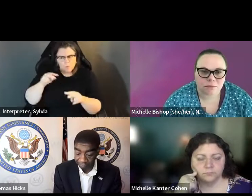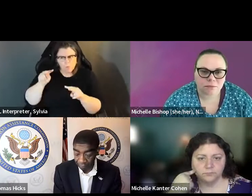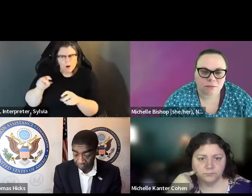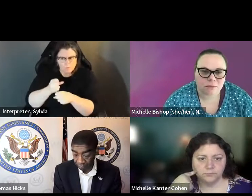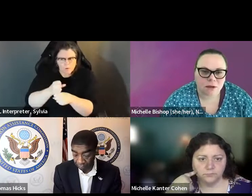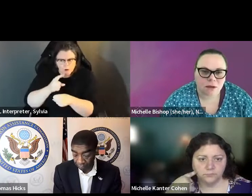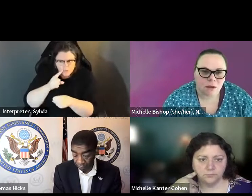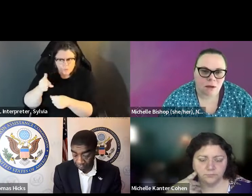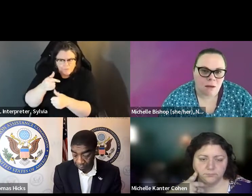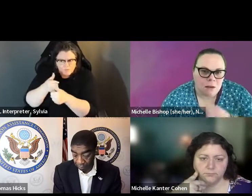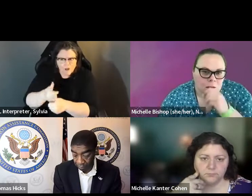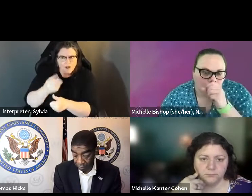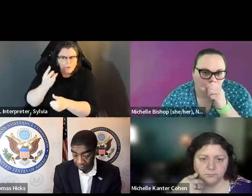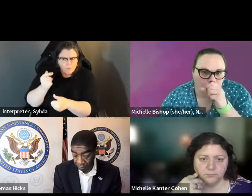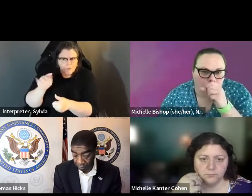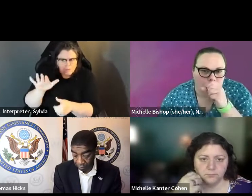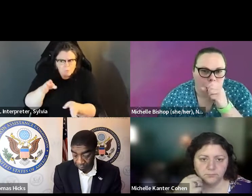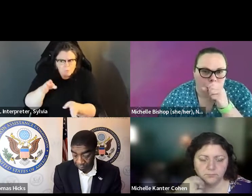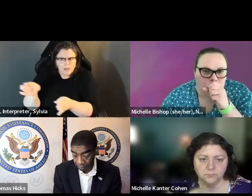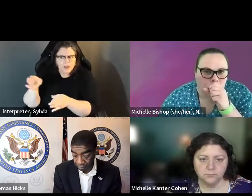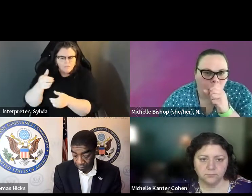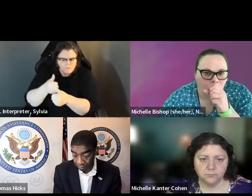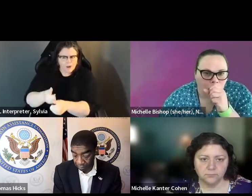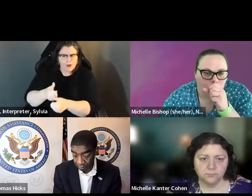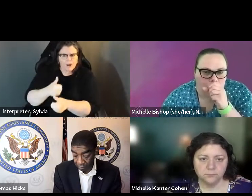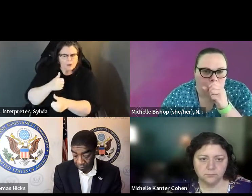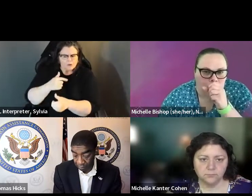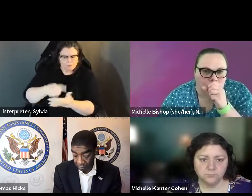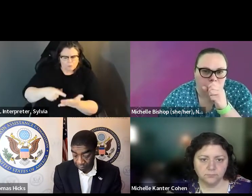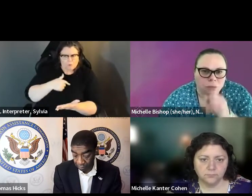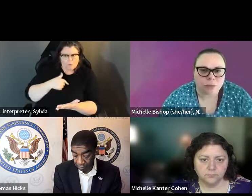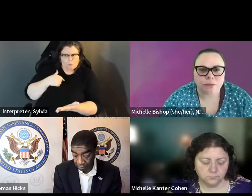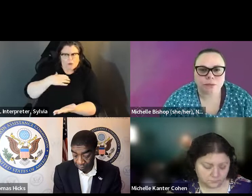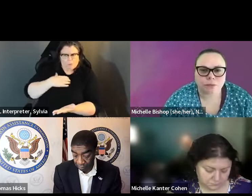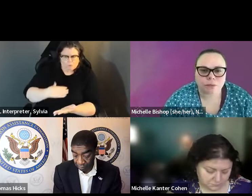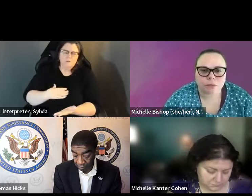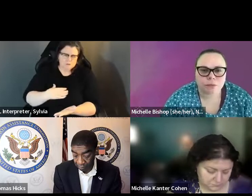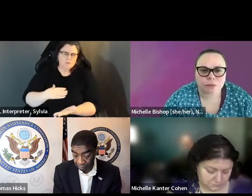just be frank. Some of them clearly are. I think Leon is a good example of a county that really took it as, you